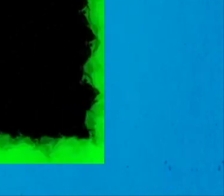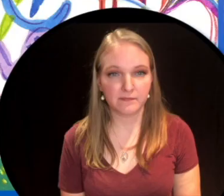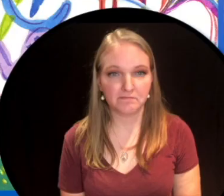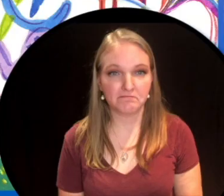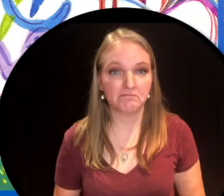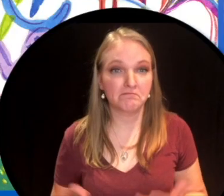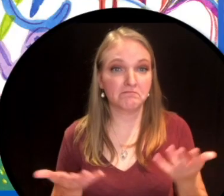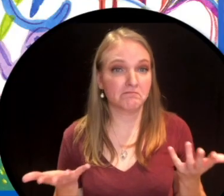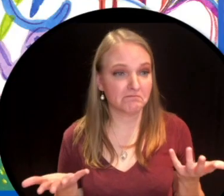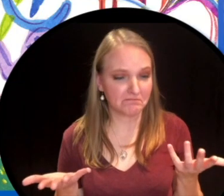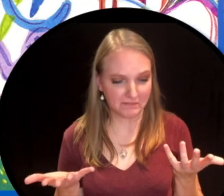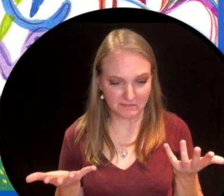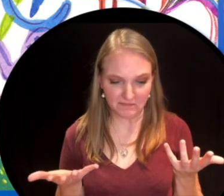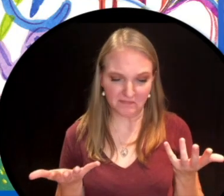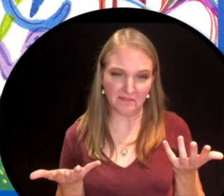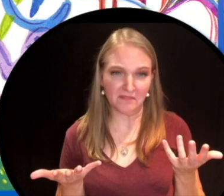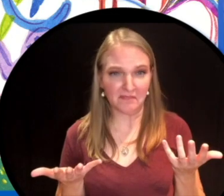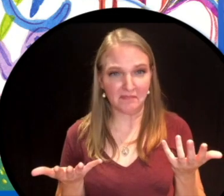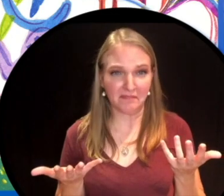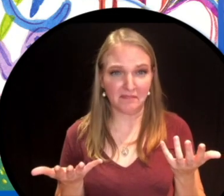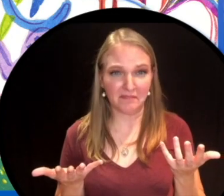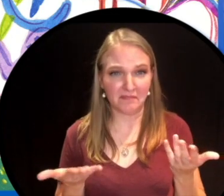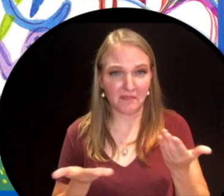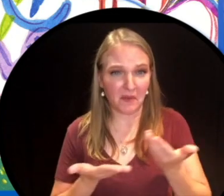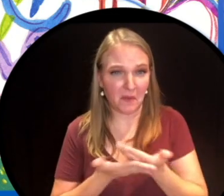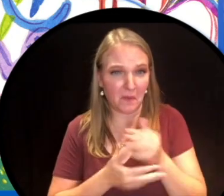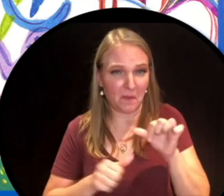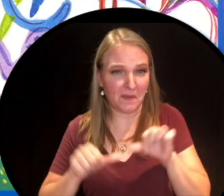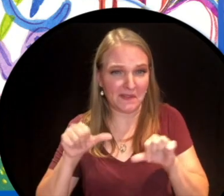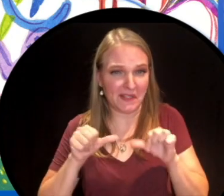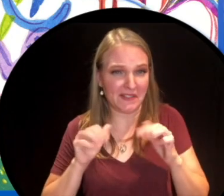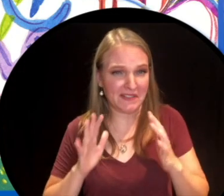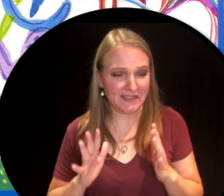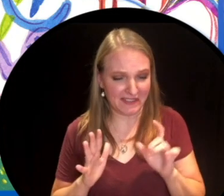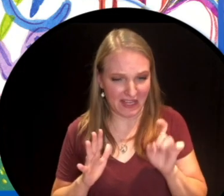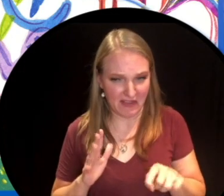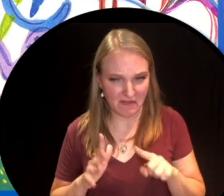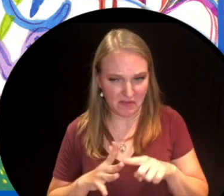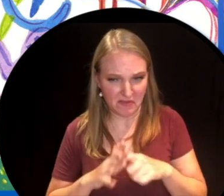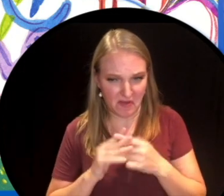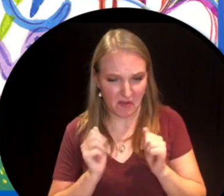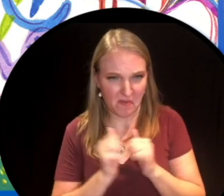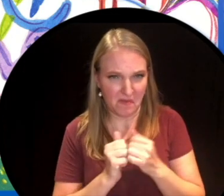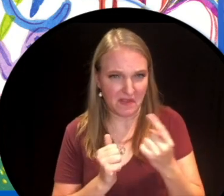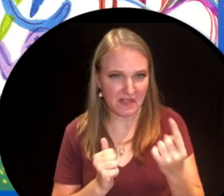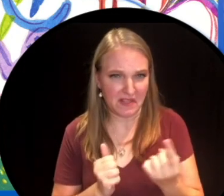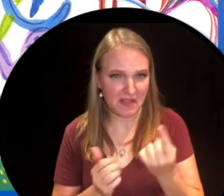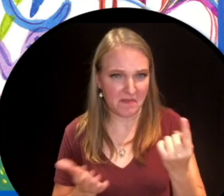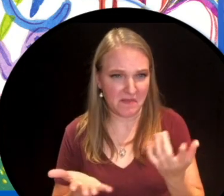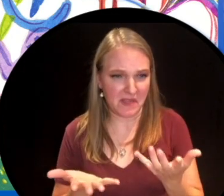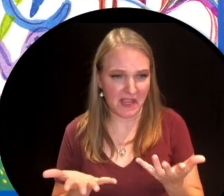Well budding scientists do have to start somewhere. Send us your